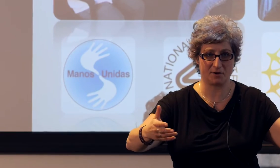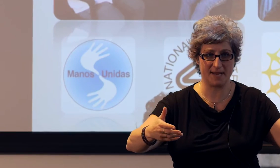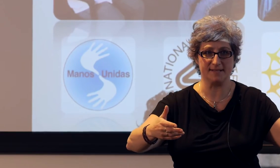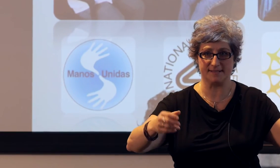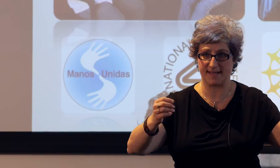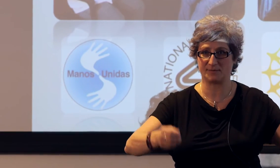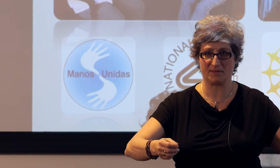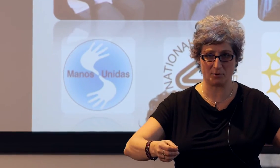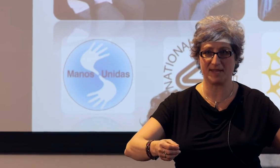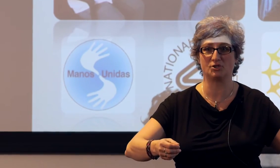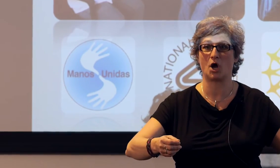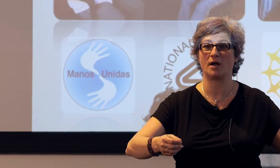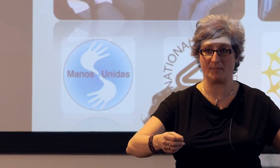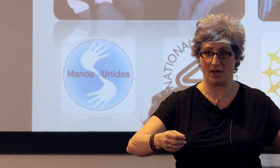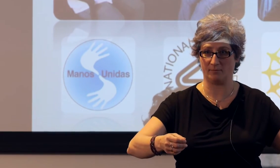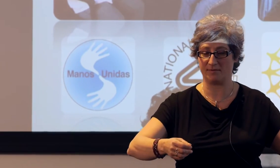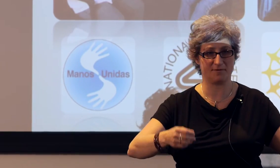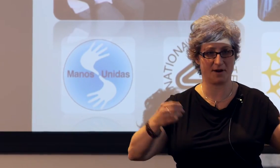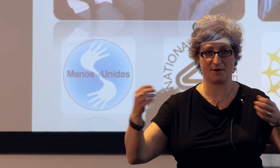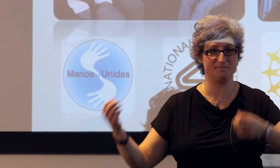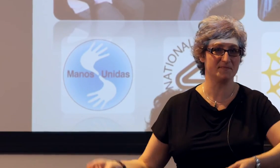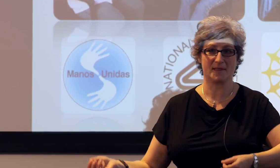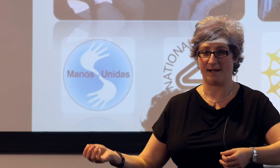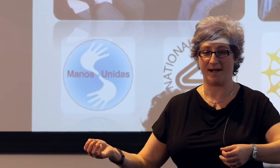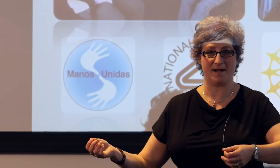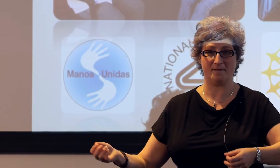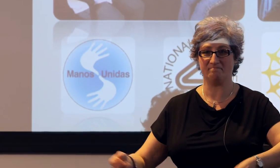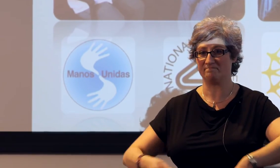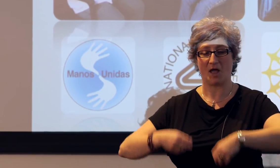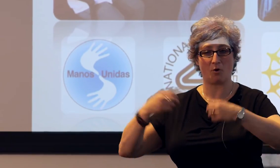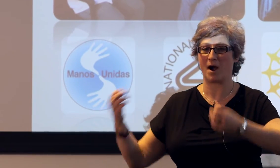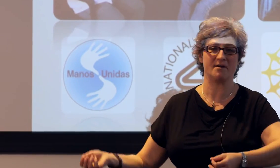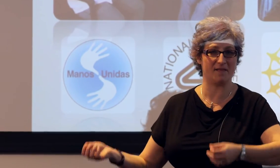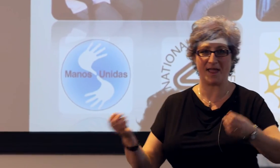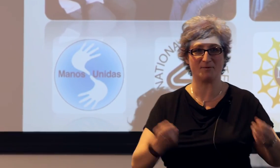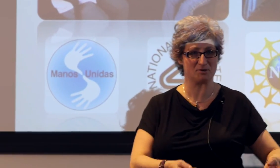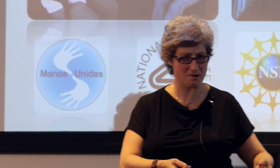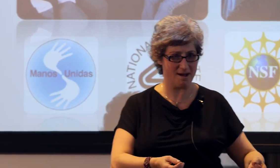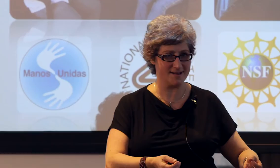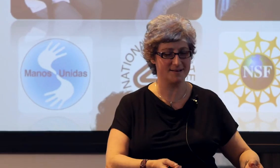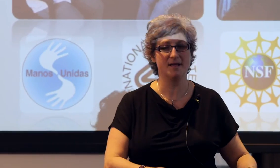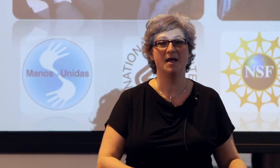right, they're kids, that's what little kids talk about whether they're acquiring a language or not.